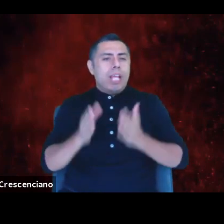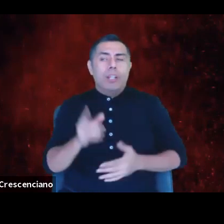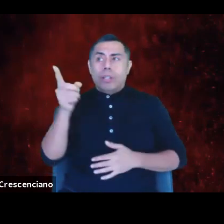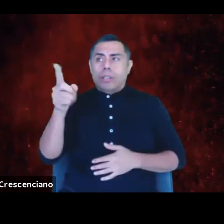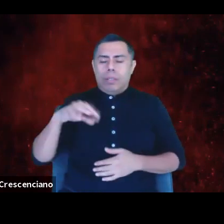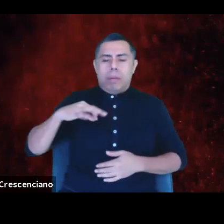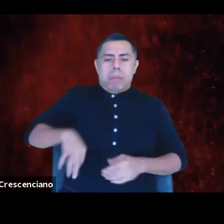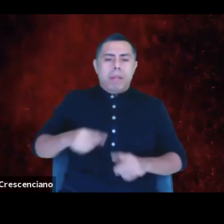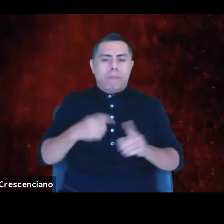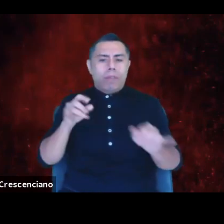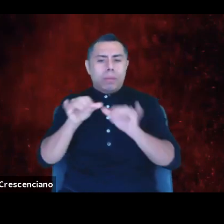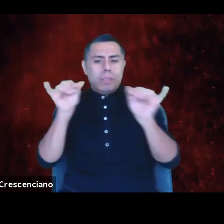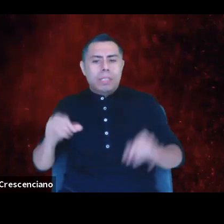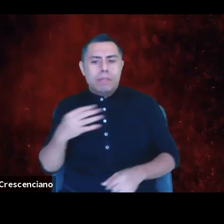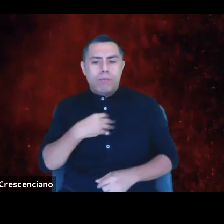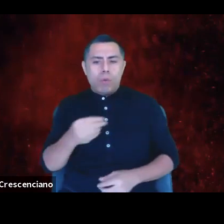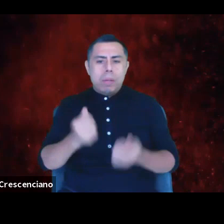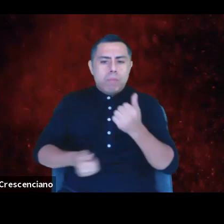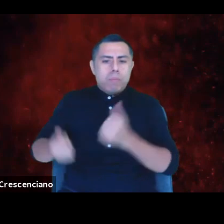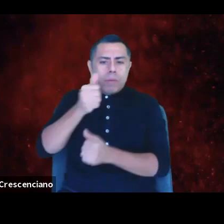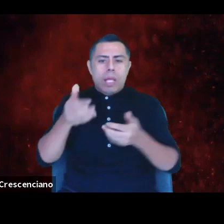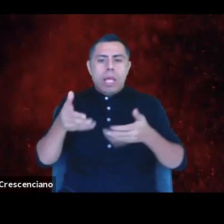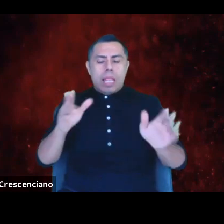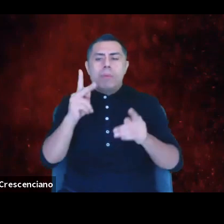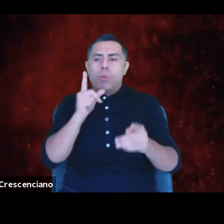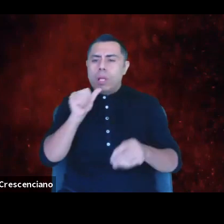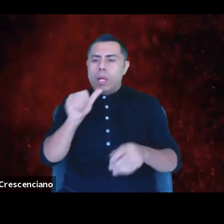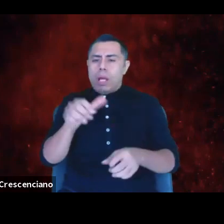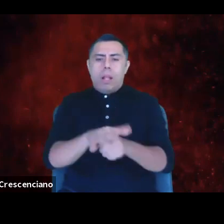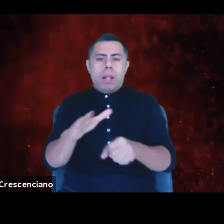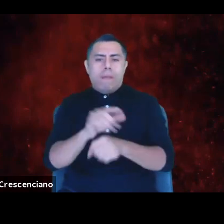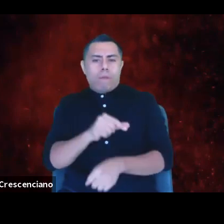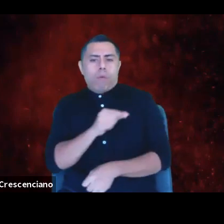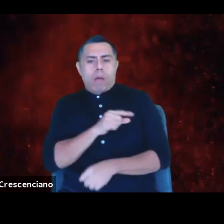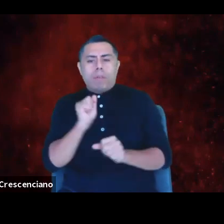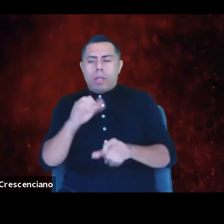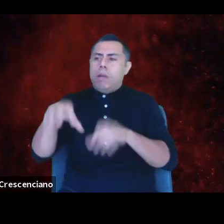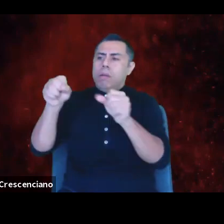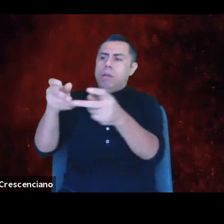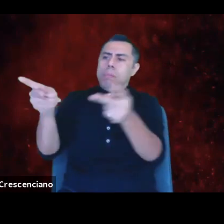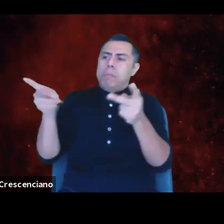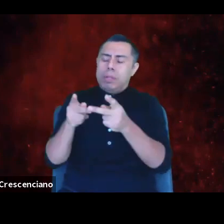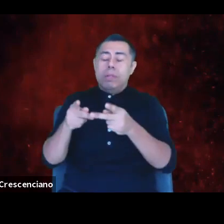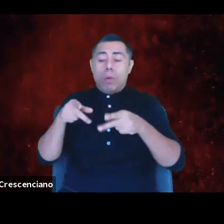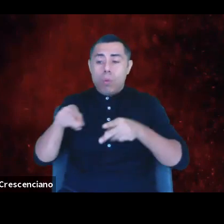under-qualified people to assume leadership positions while making it more difficult for people of color